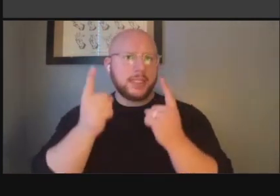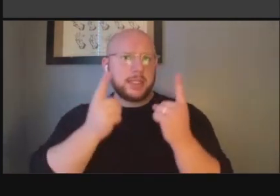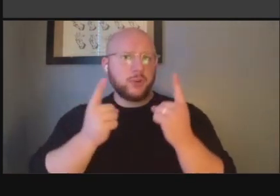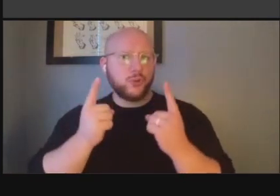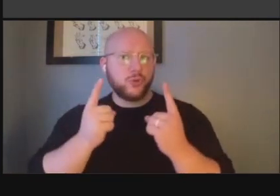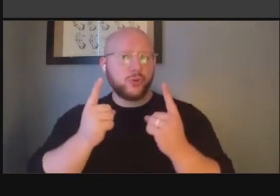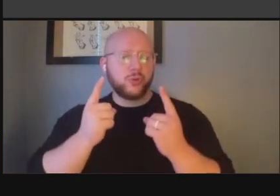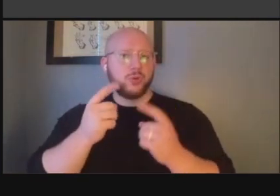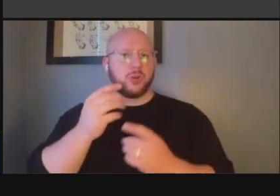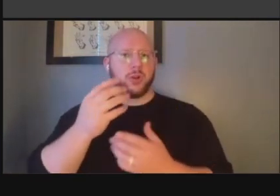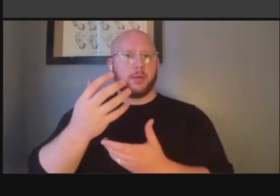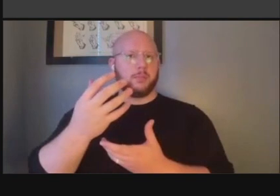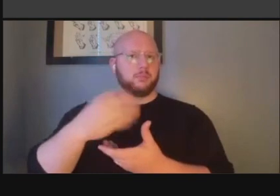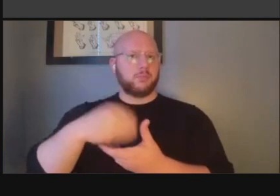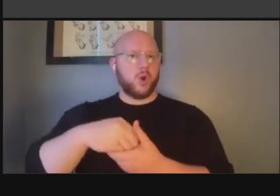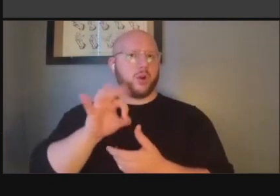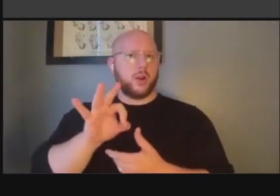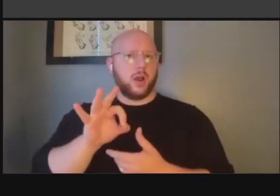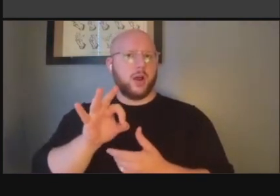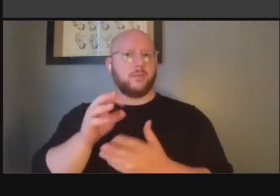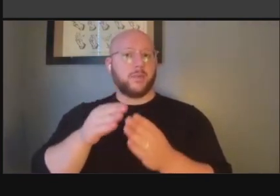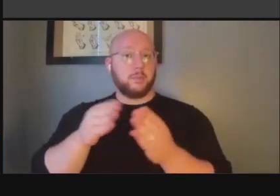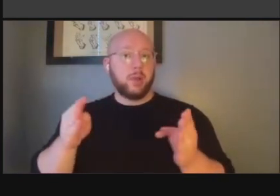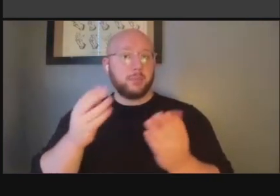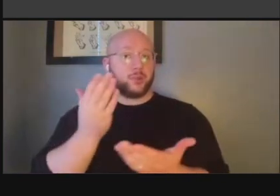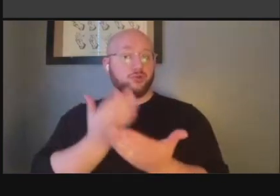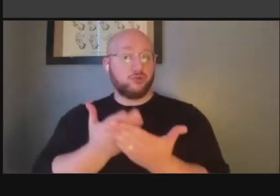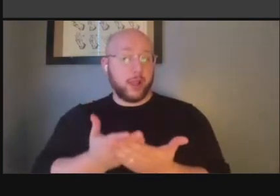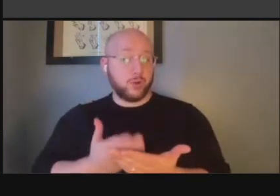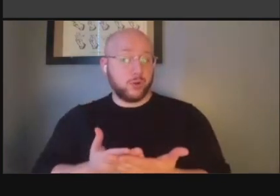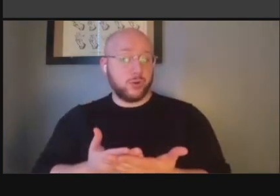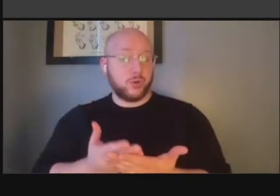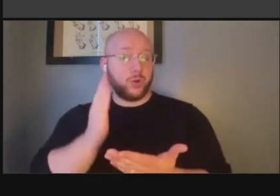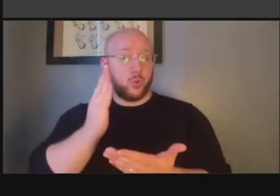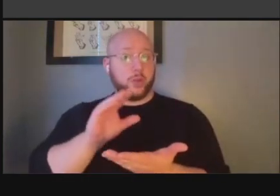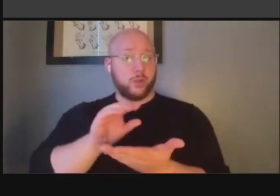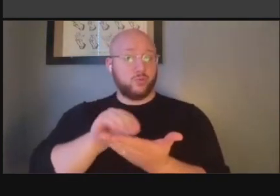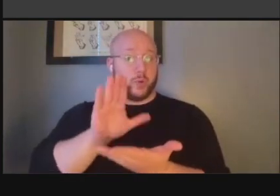part of the public record um will it be recorded um